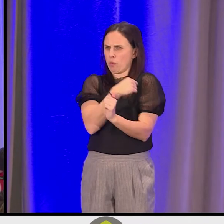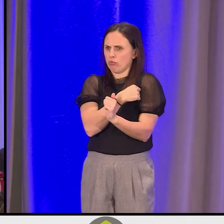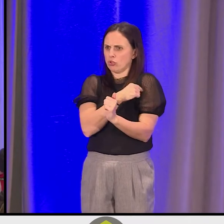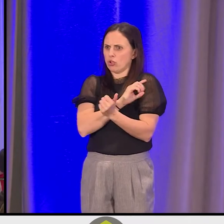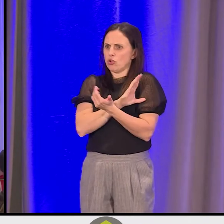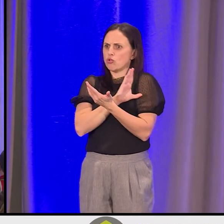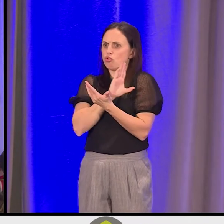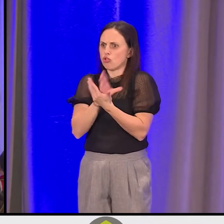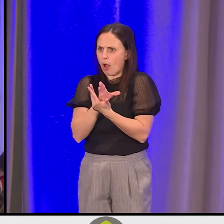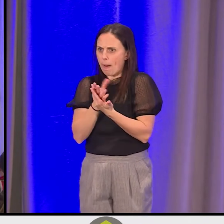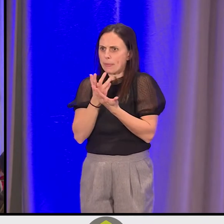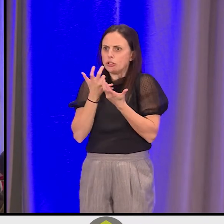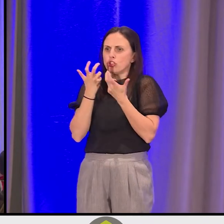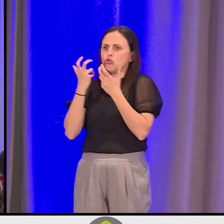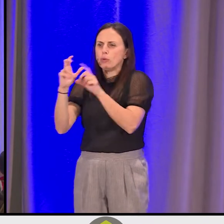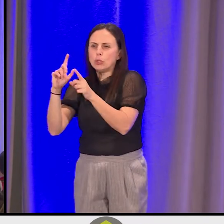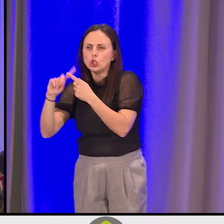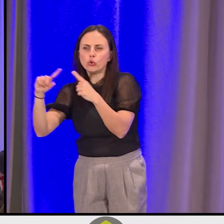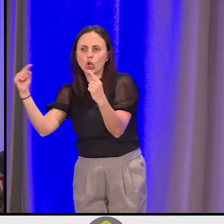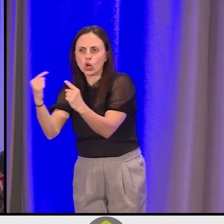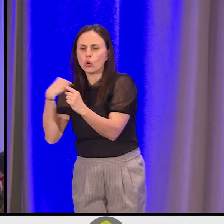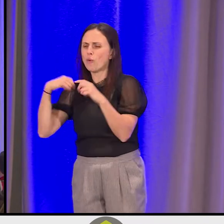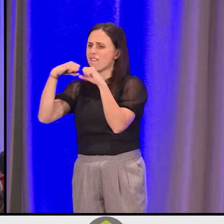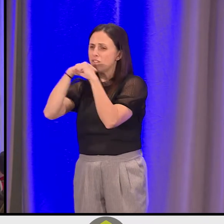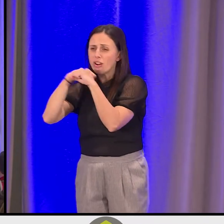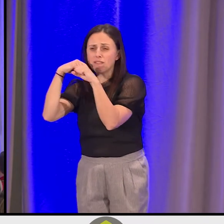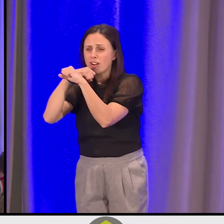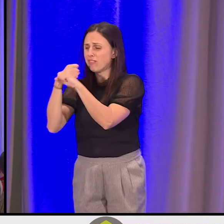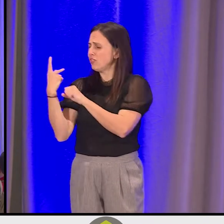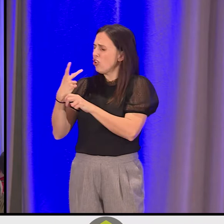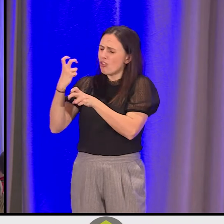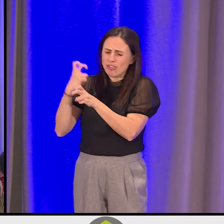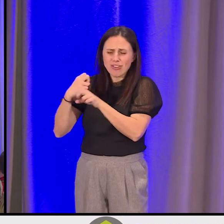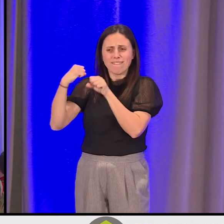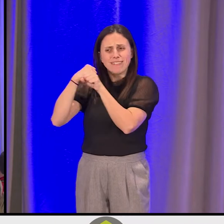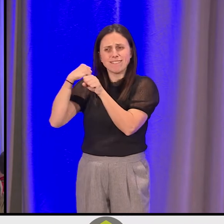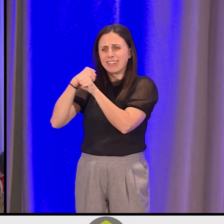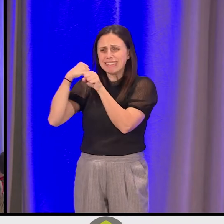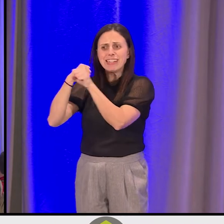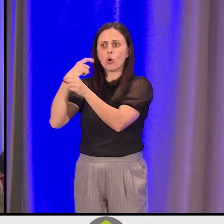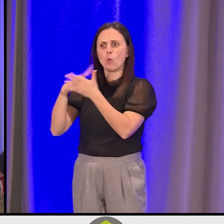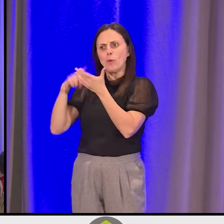contributing to the hurt?" Because we'd fought, and Shawn and I fought hard for what we believed was right,